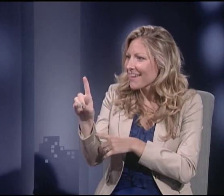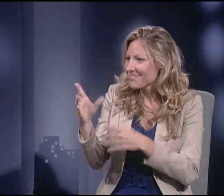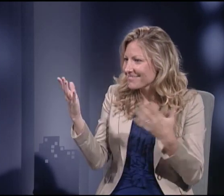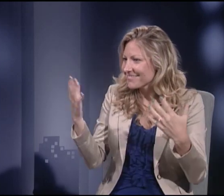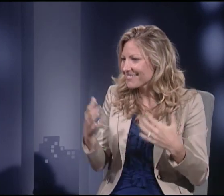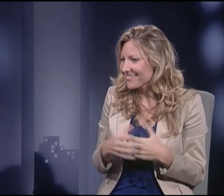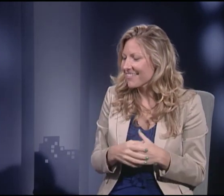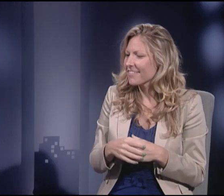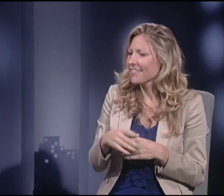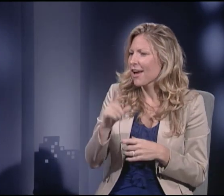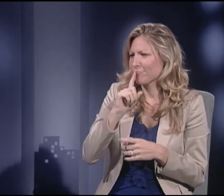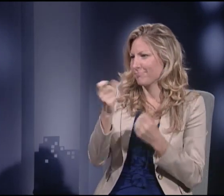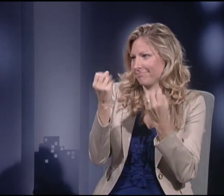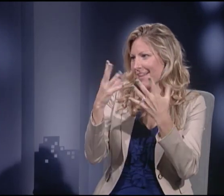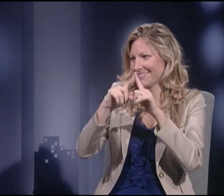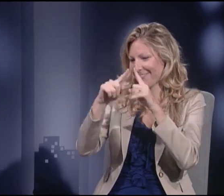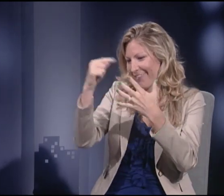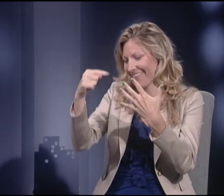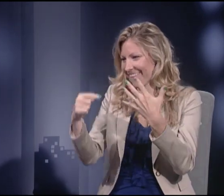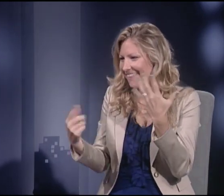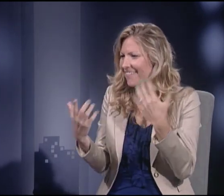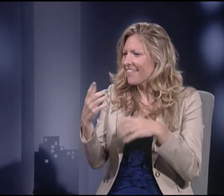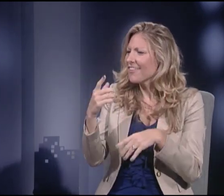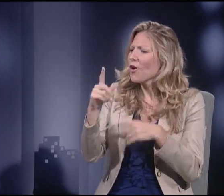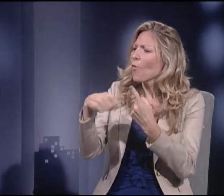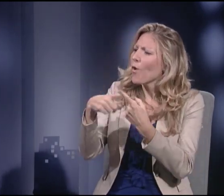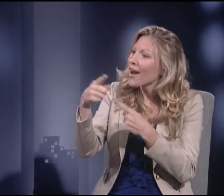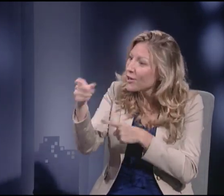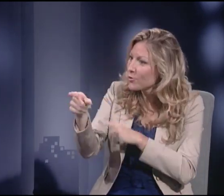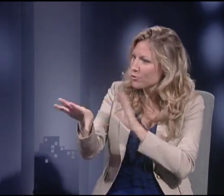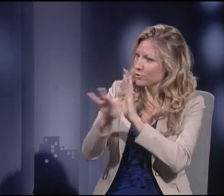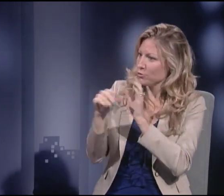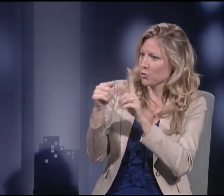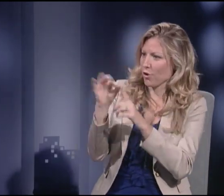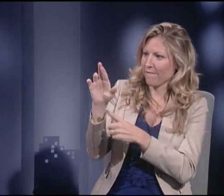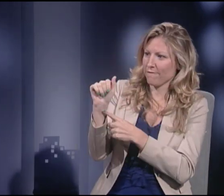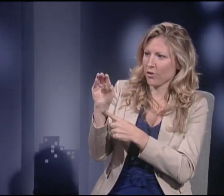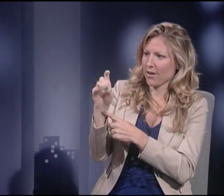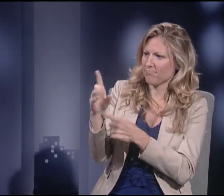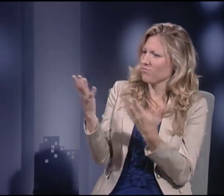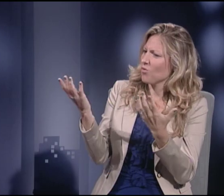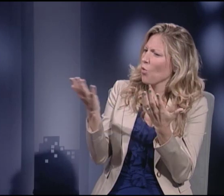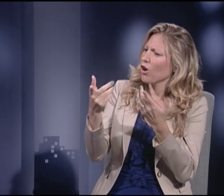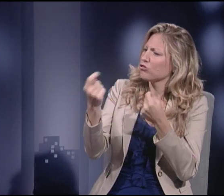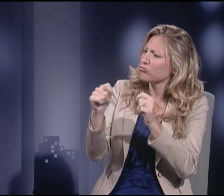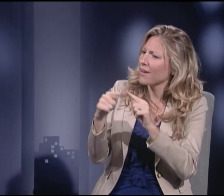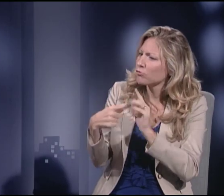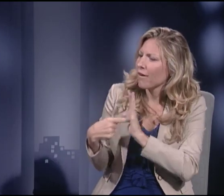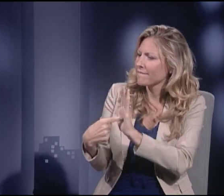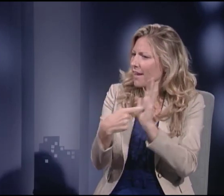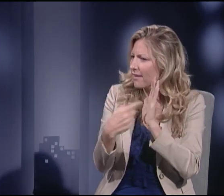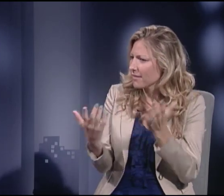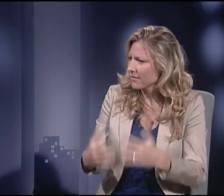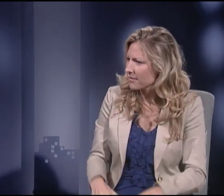"I've been framed" that you hear, you know, so many things. But why did you choose the title "Framed"?